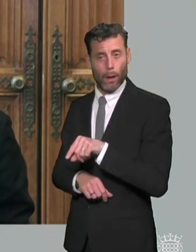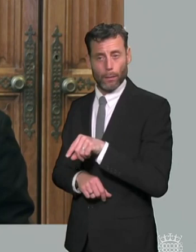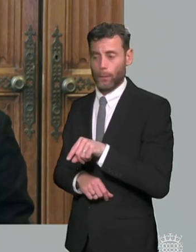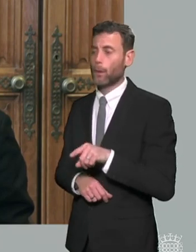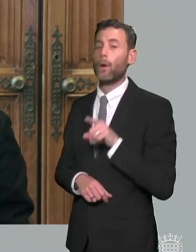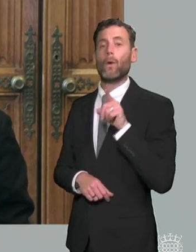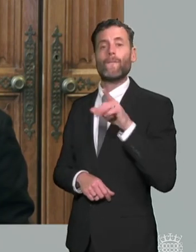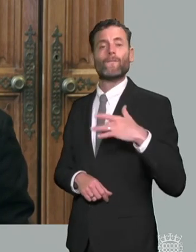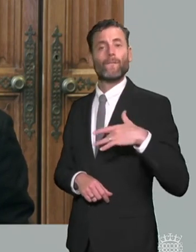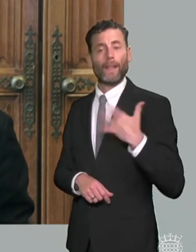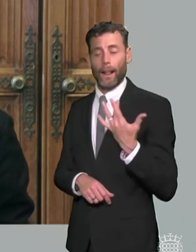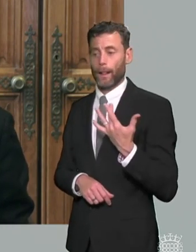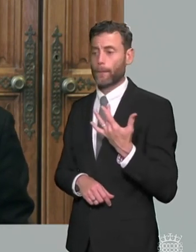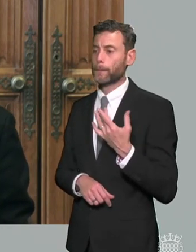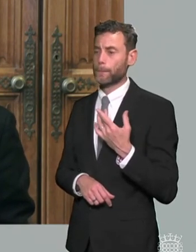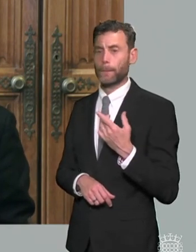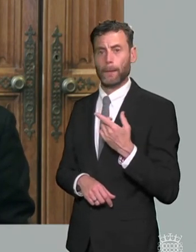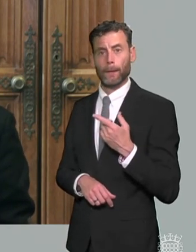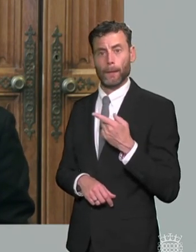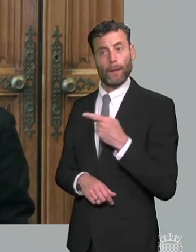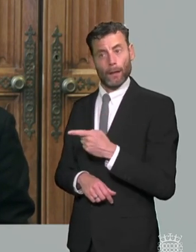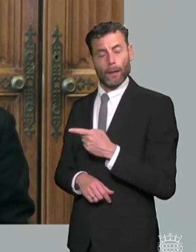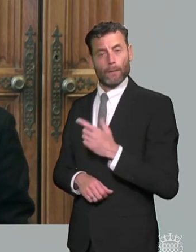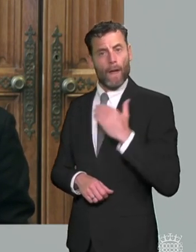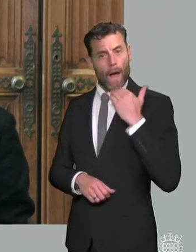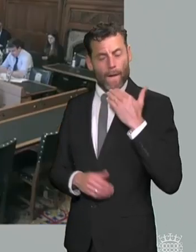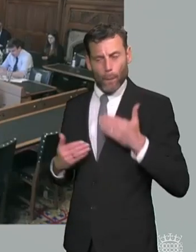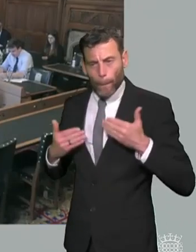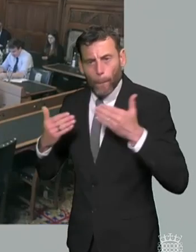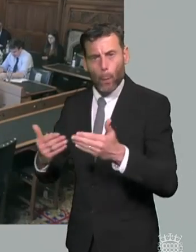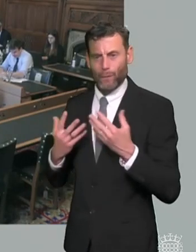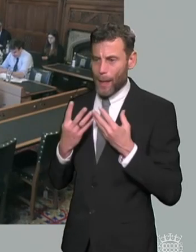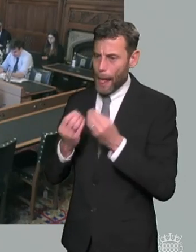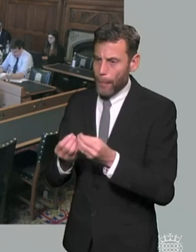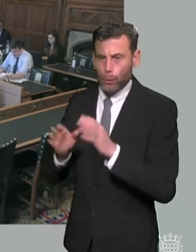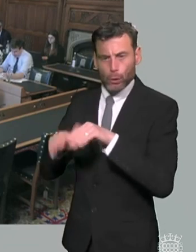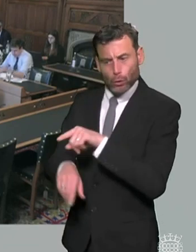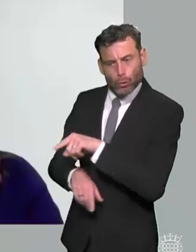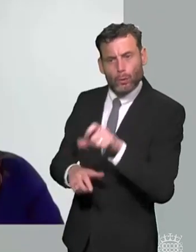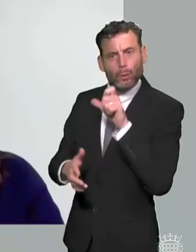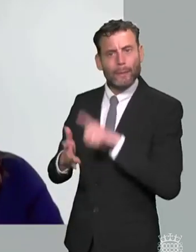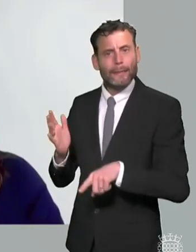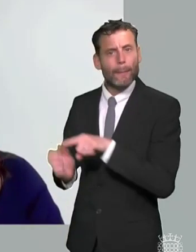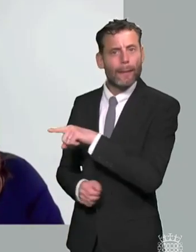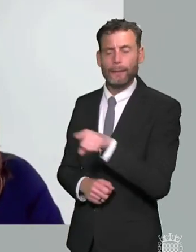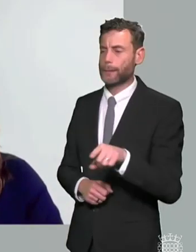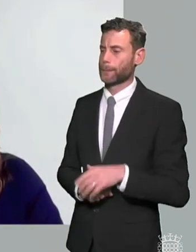specific barriers faced by disadvantaged pupils i mean from our perspective i think what we've seen